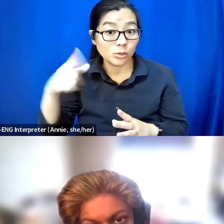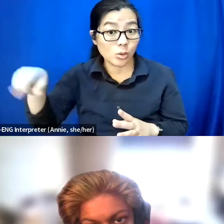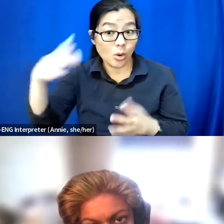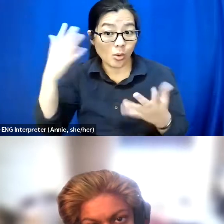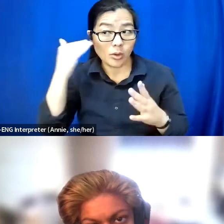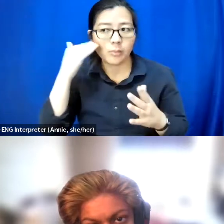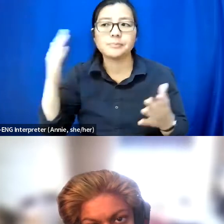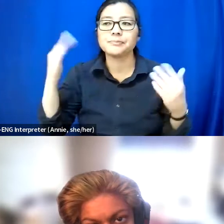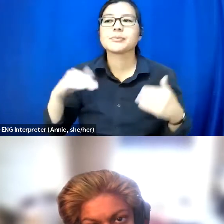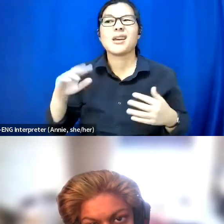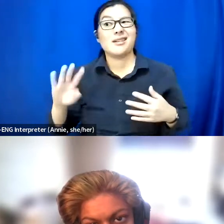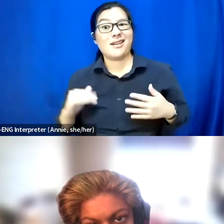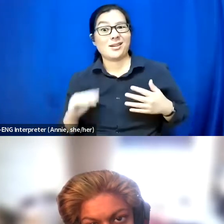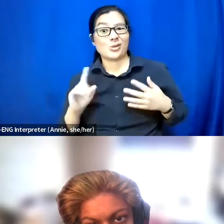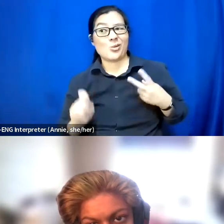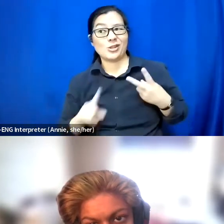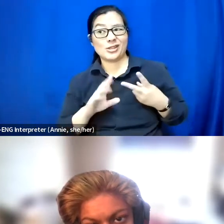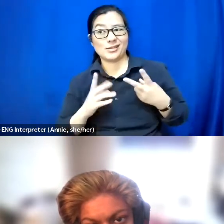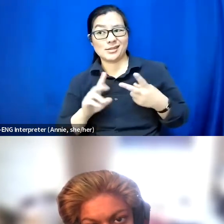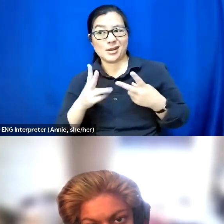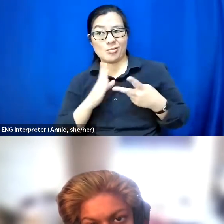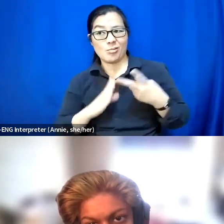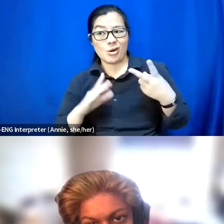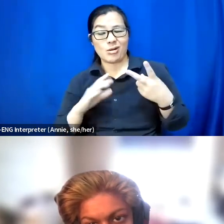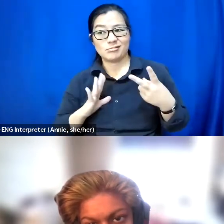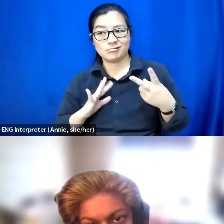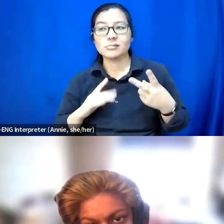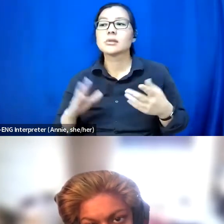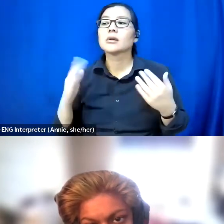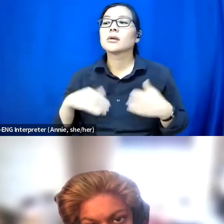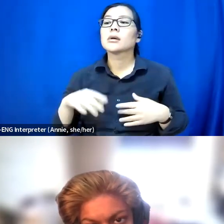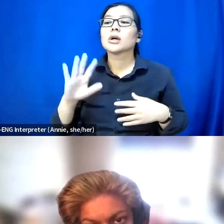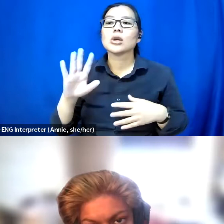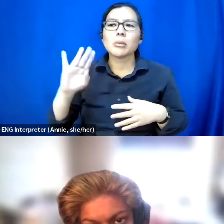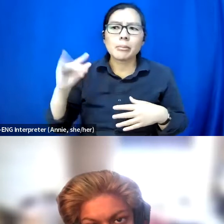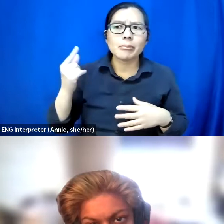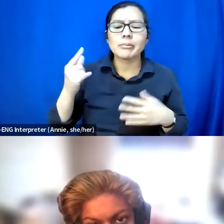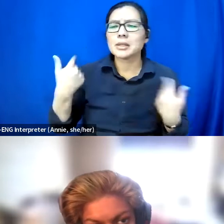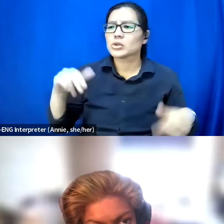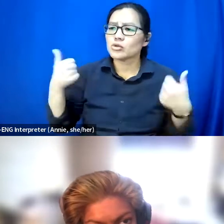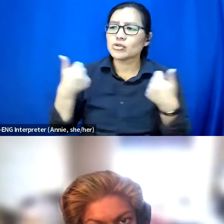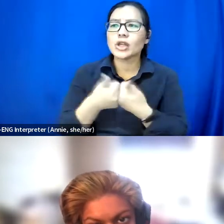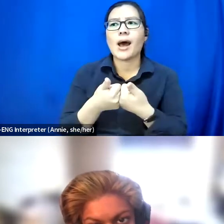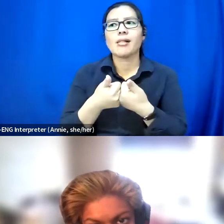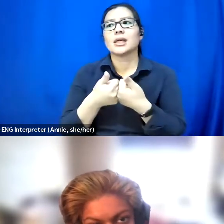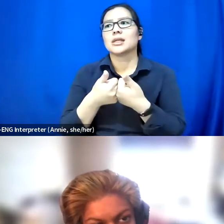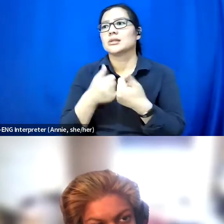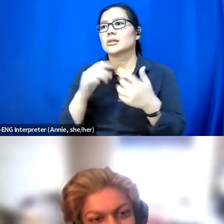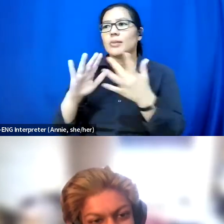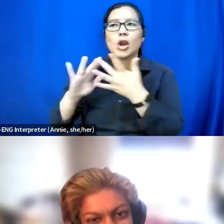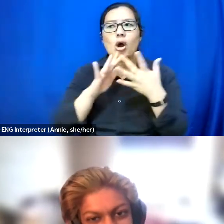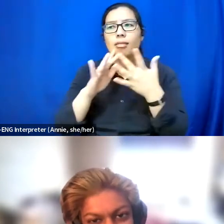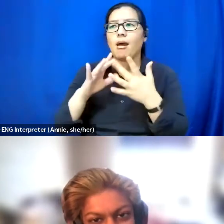with being an online content creator and taking that into the IRL, so in real life.